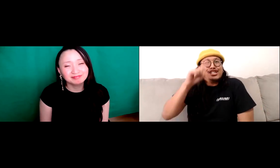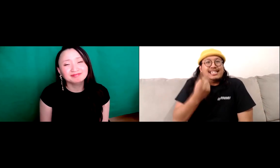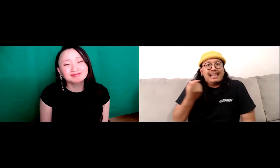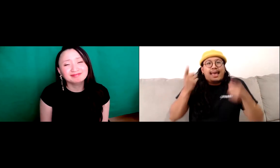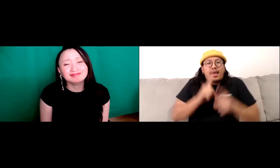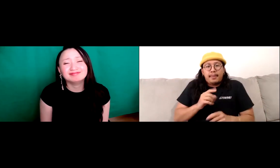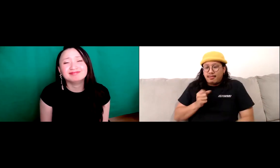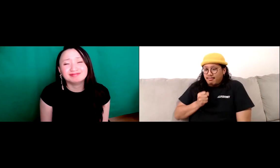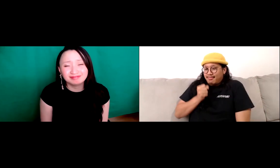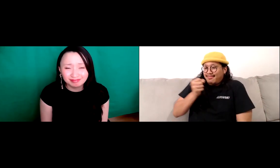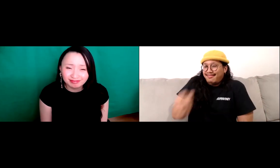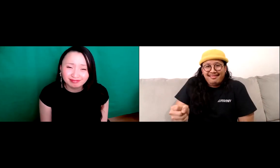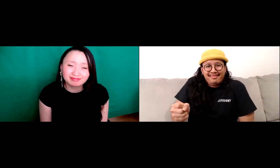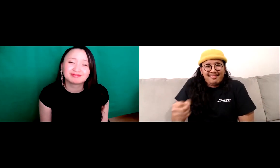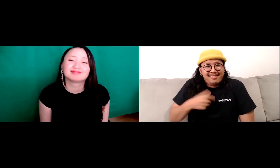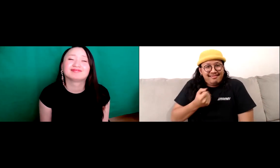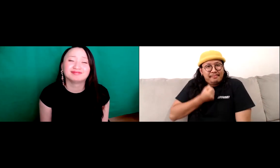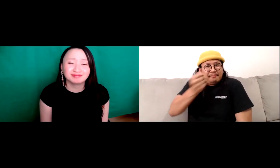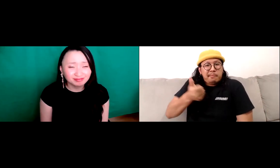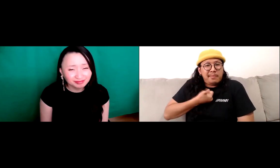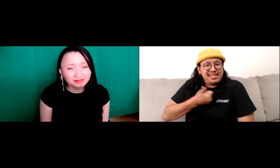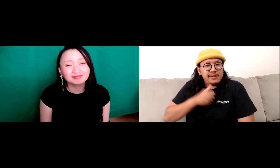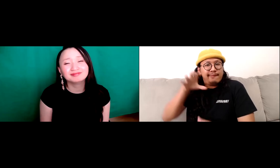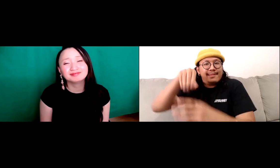going to be so smart. And it was like No, I just happened to be